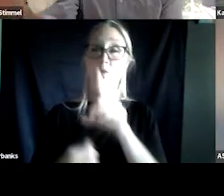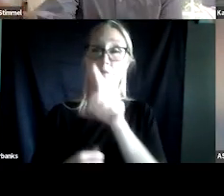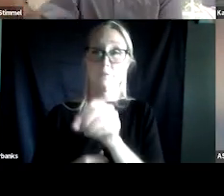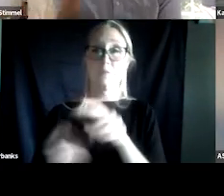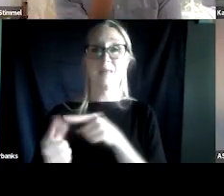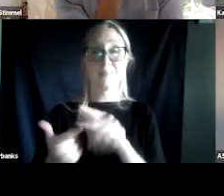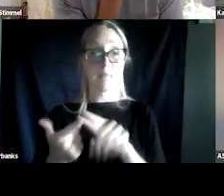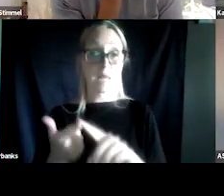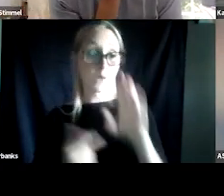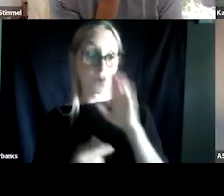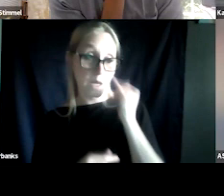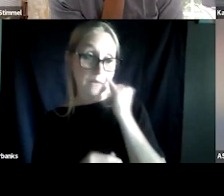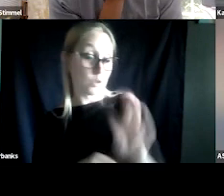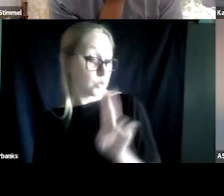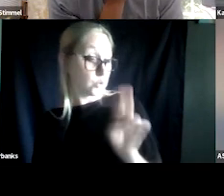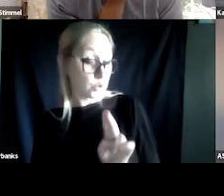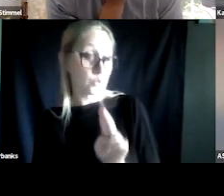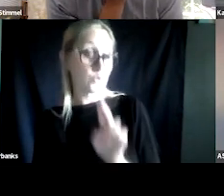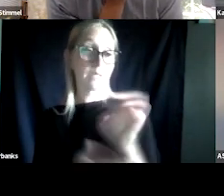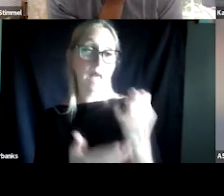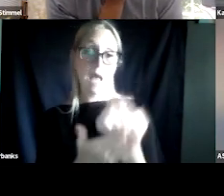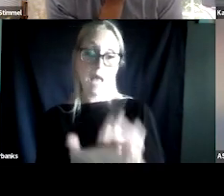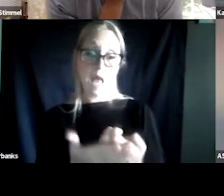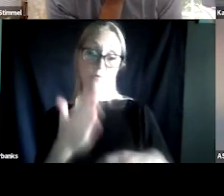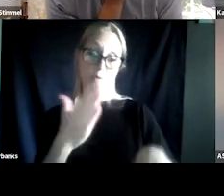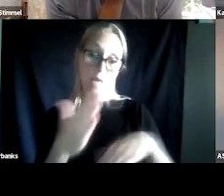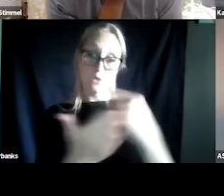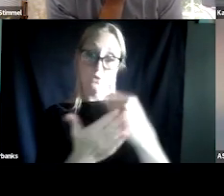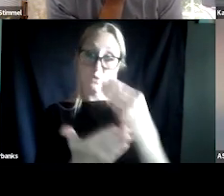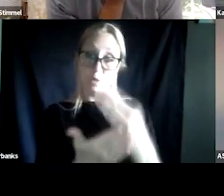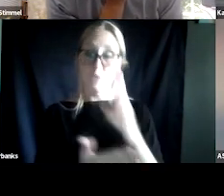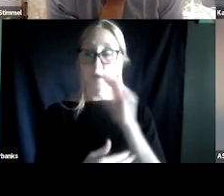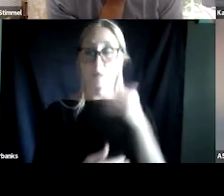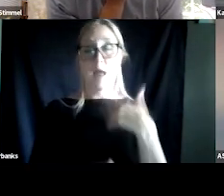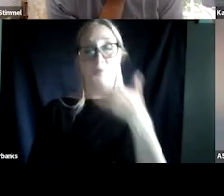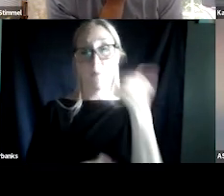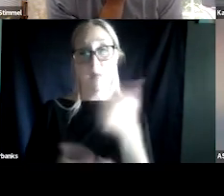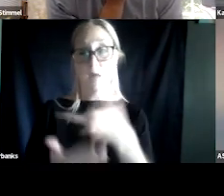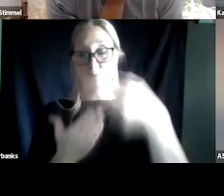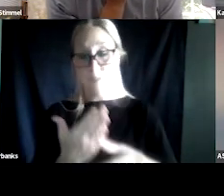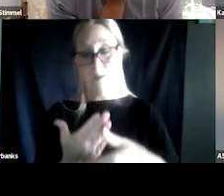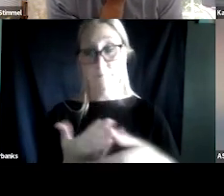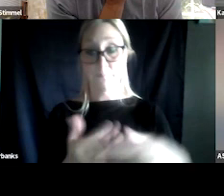If you use the evidence-based treatments, you'll have a better outcome, faster,